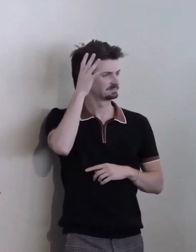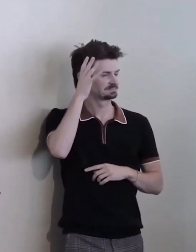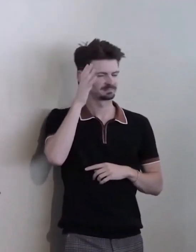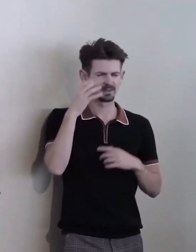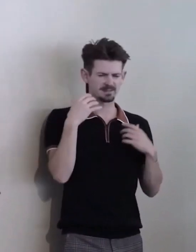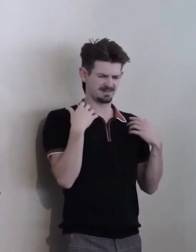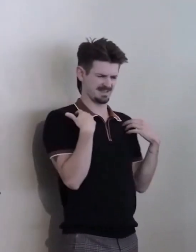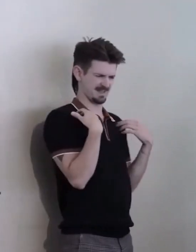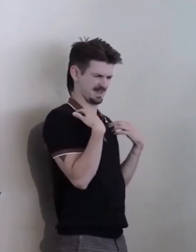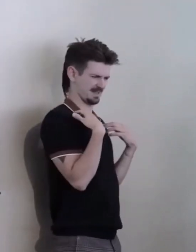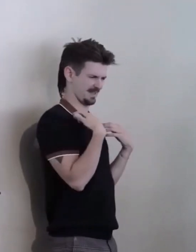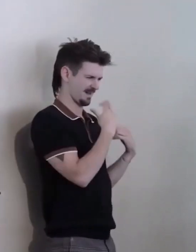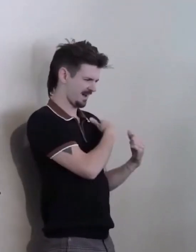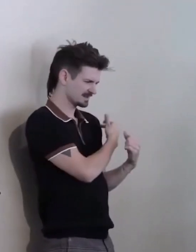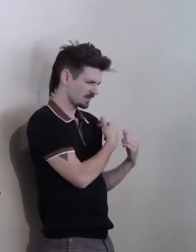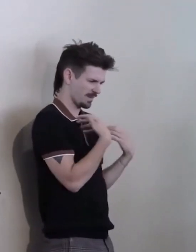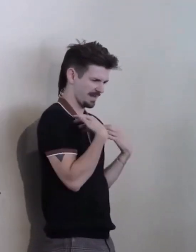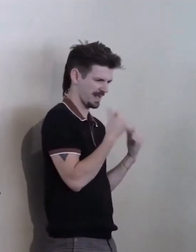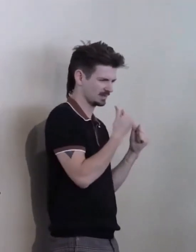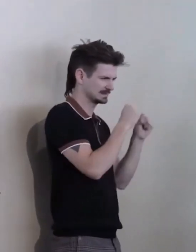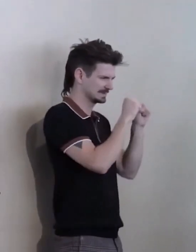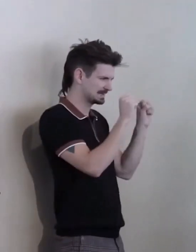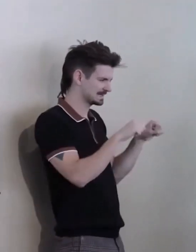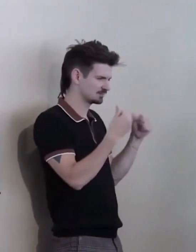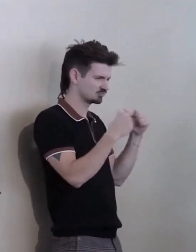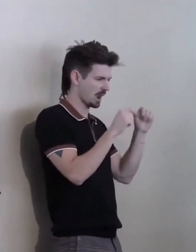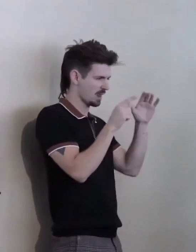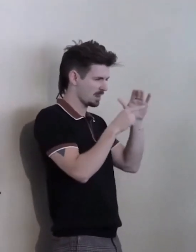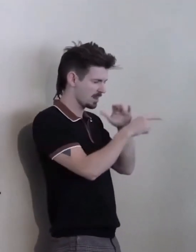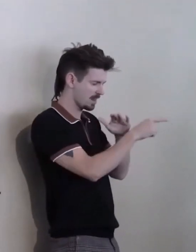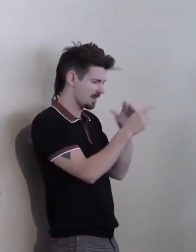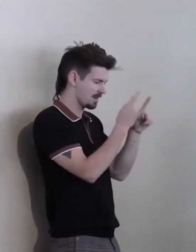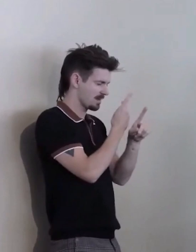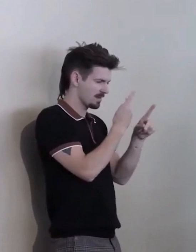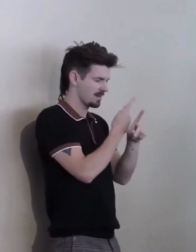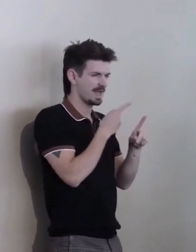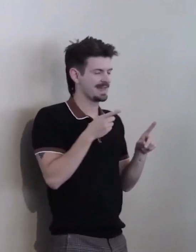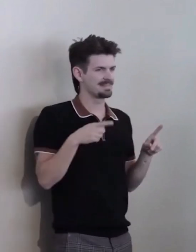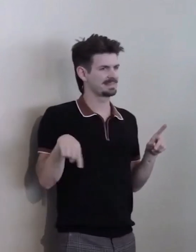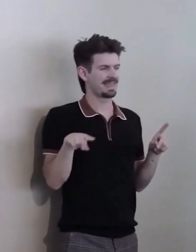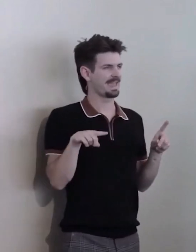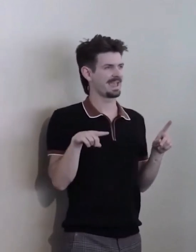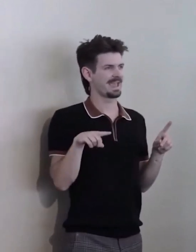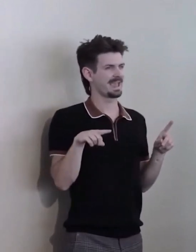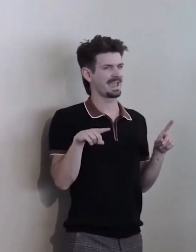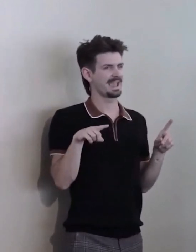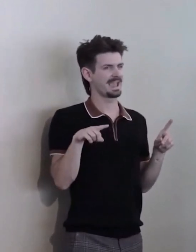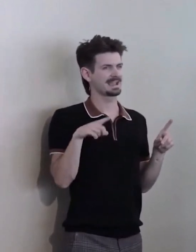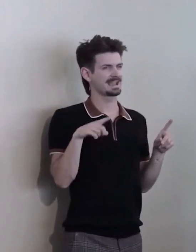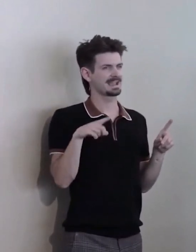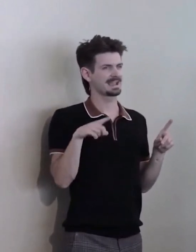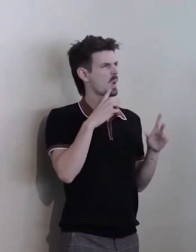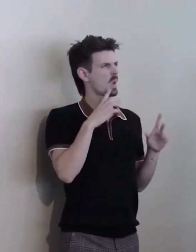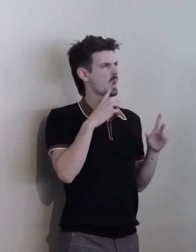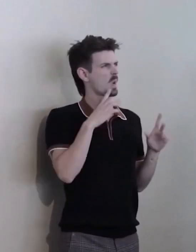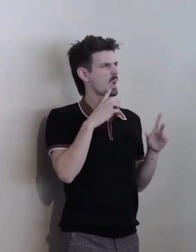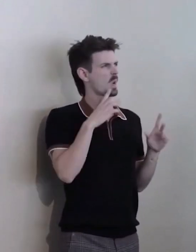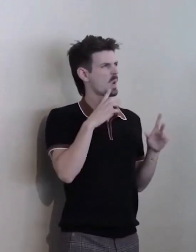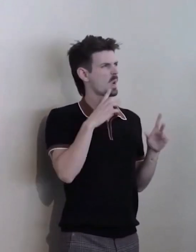and they didn't use these words then, and... But I'll use them now that they were unable to experience the kind of respect and dignity